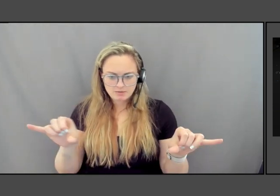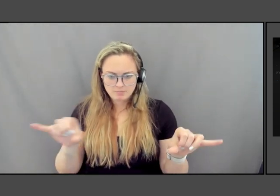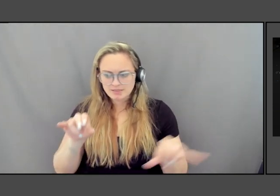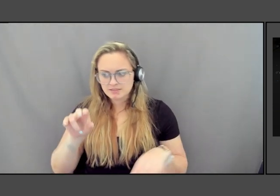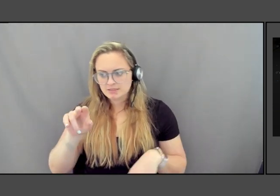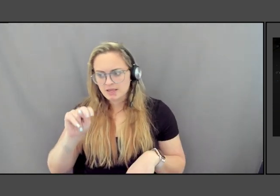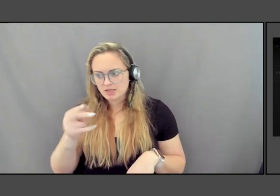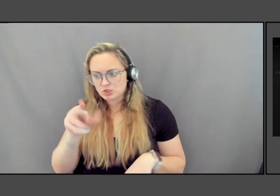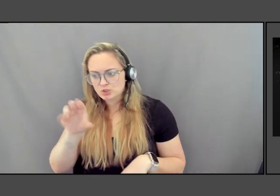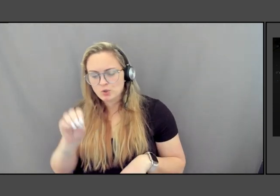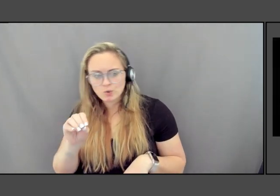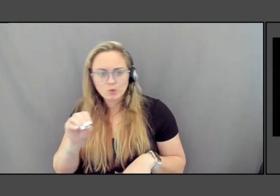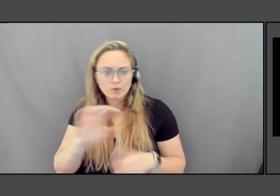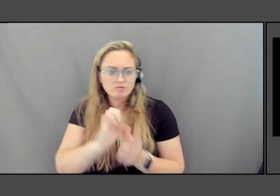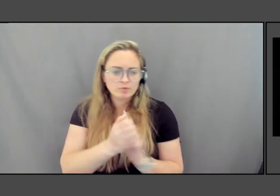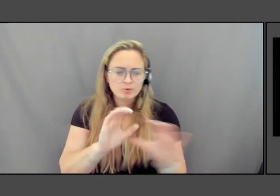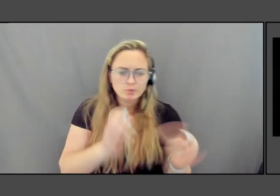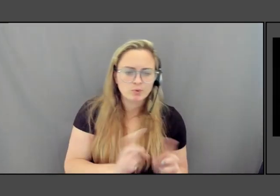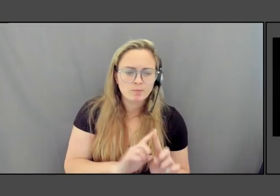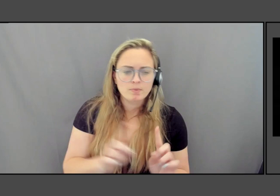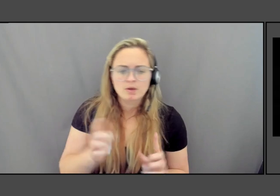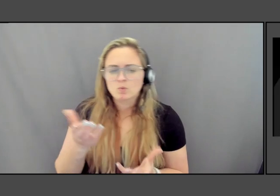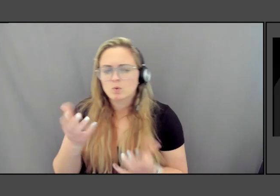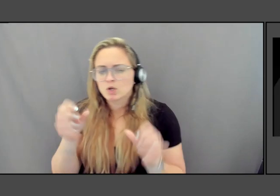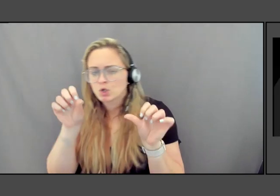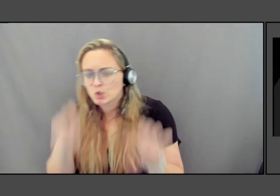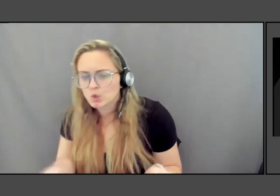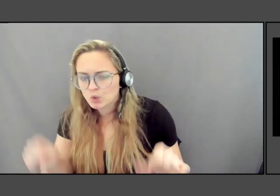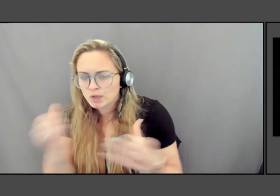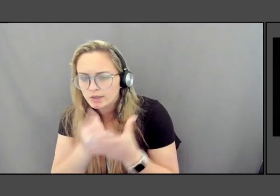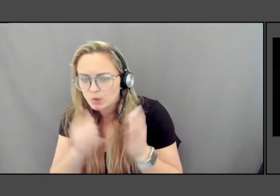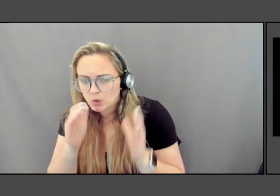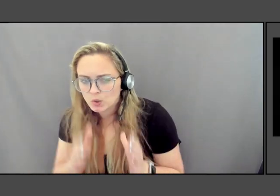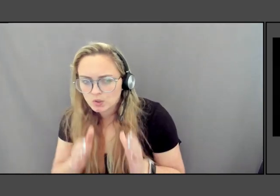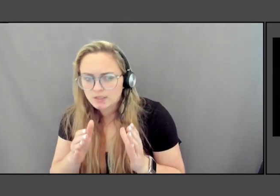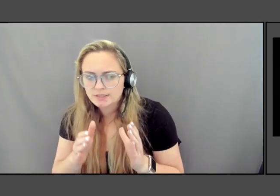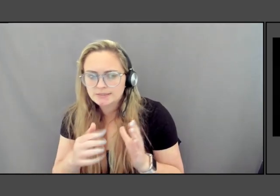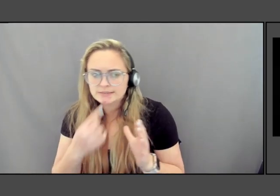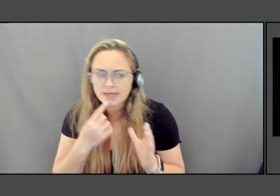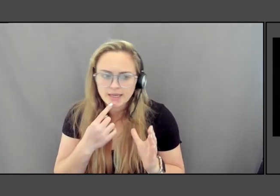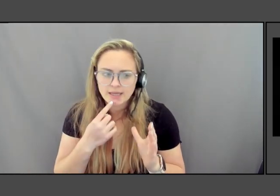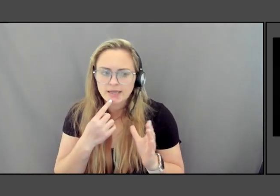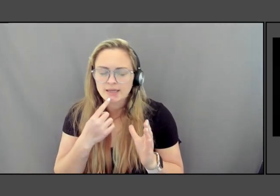but what maybe could an artist say? And so we come up with,